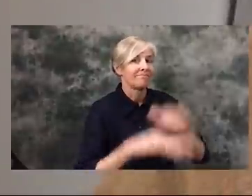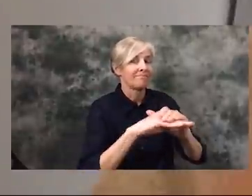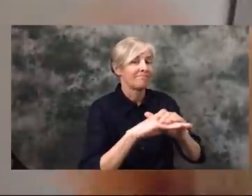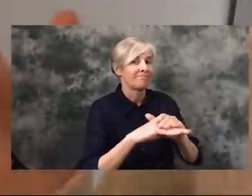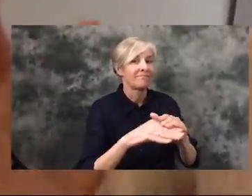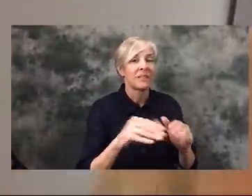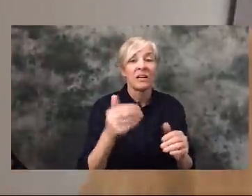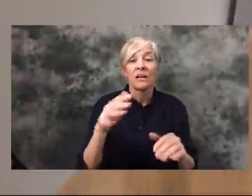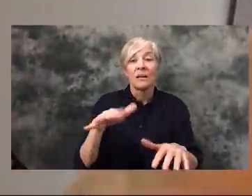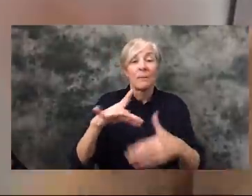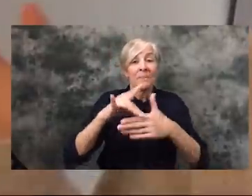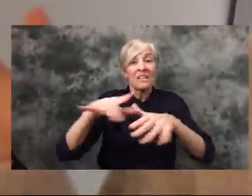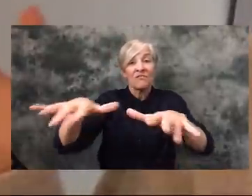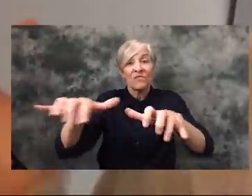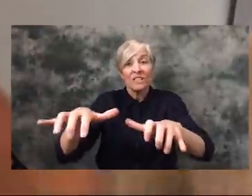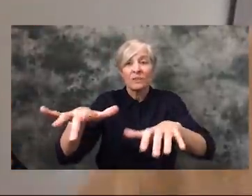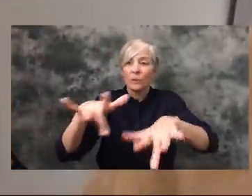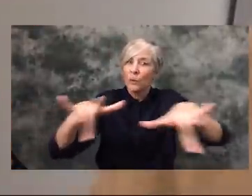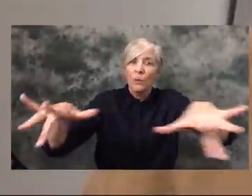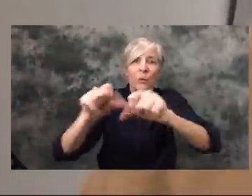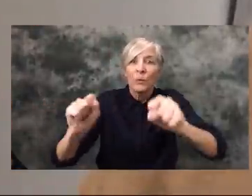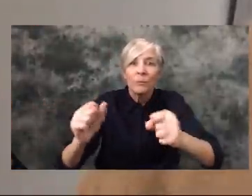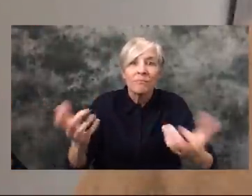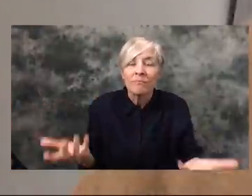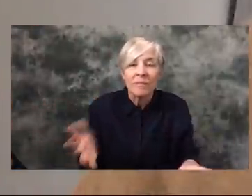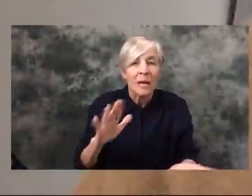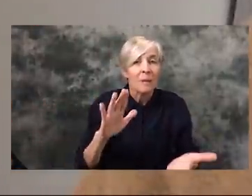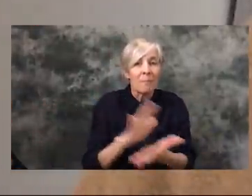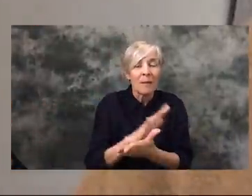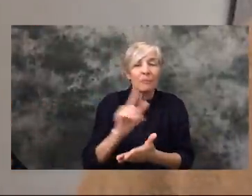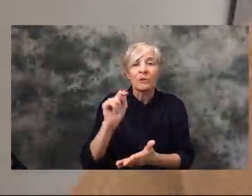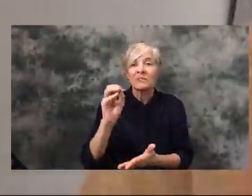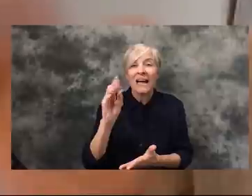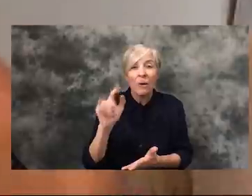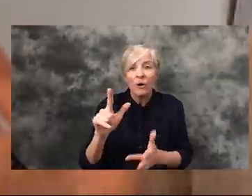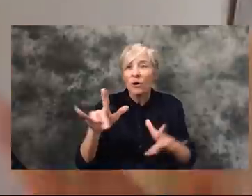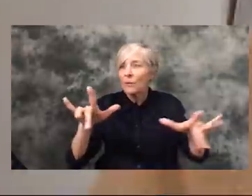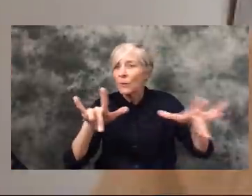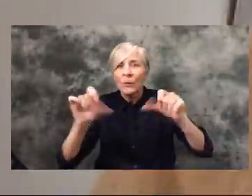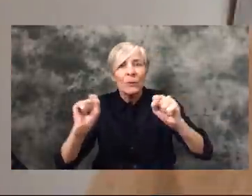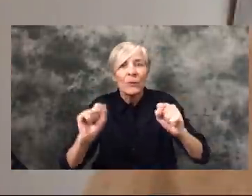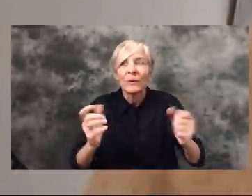the meat freezers or empty. You know, paper towel rolls empty things like that